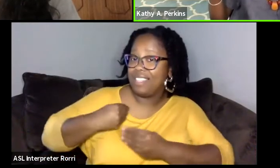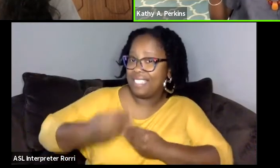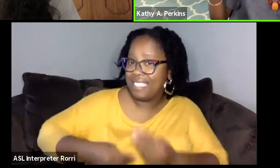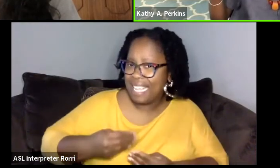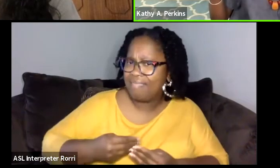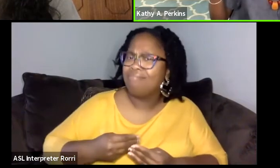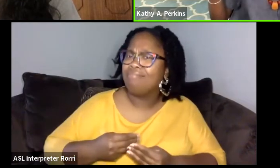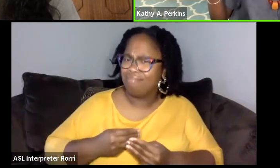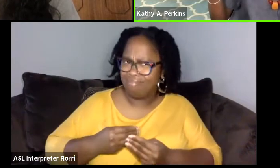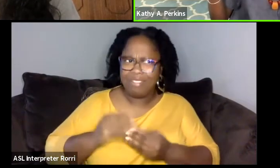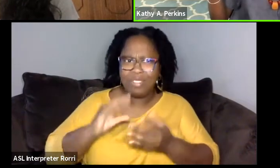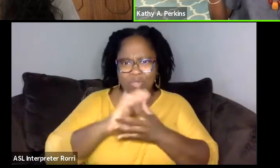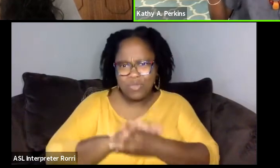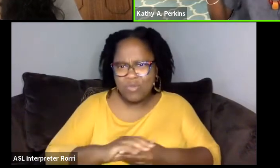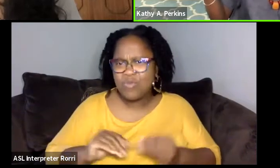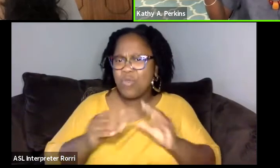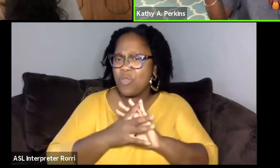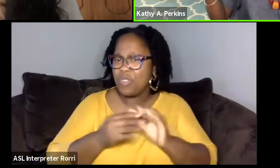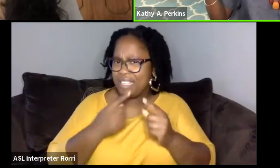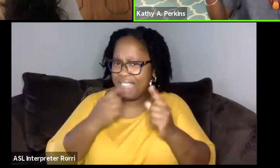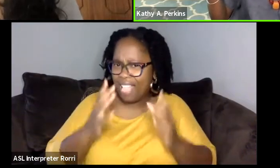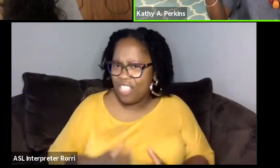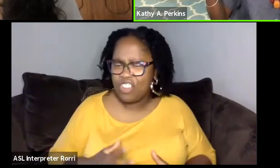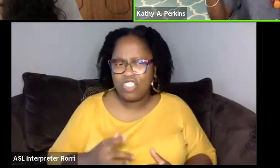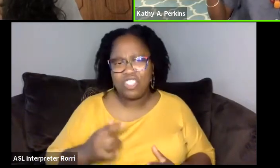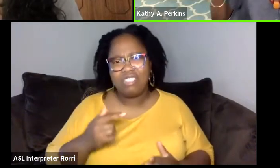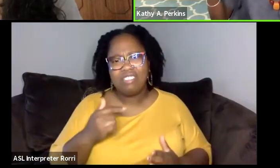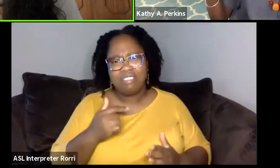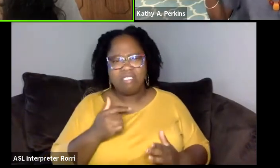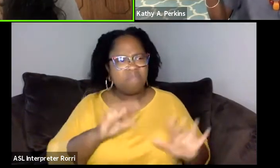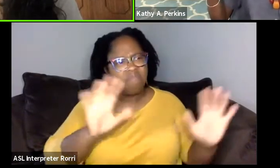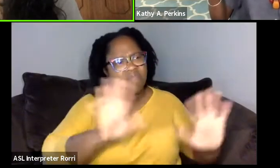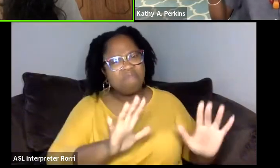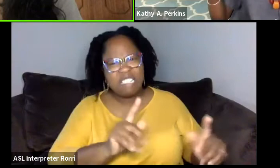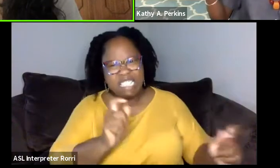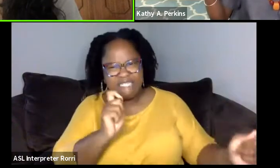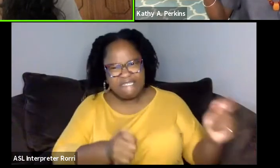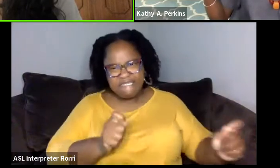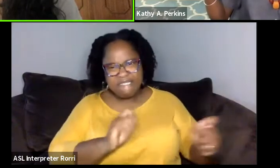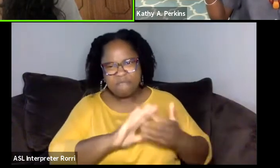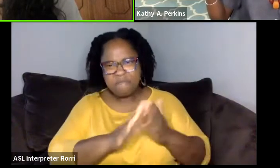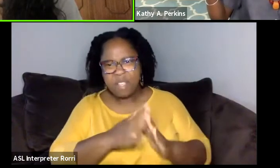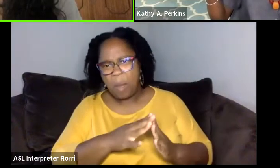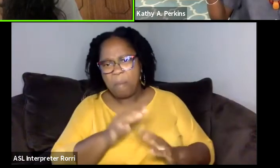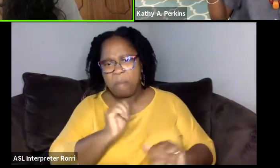And it's like, I'm trying to make them be playwrights. That's not what they are. They're Playmakers.